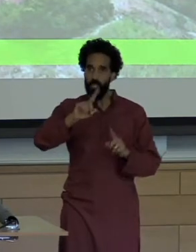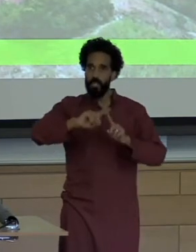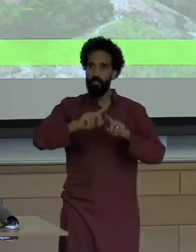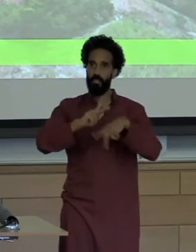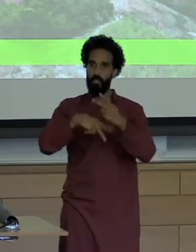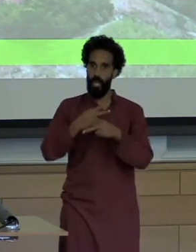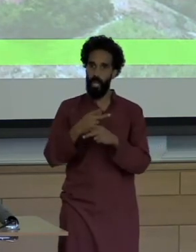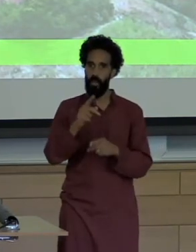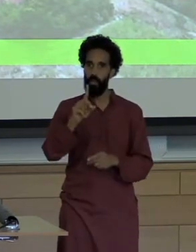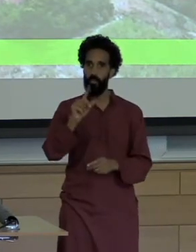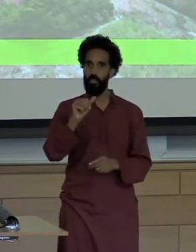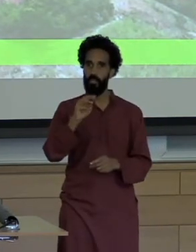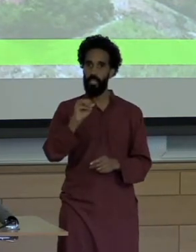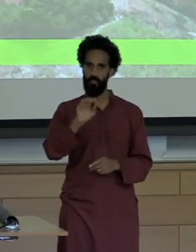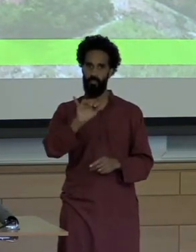built with the same design and